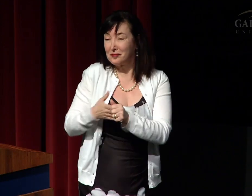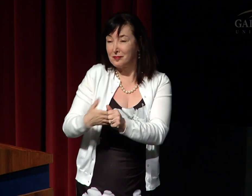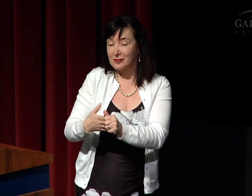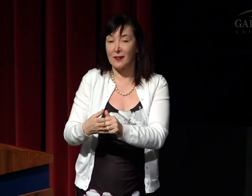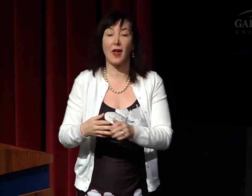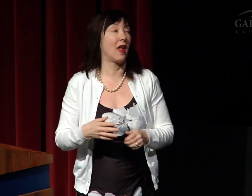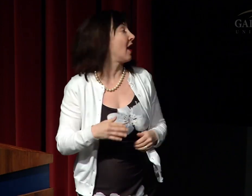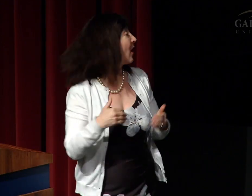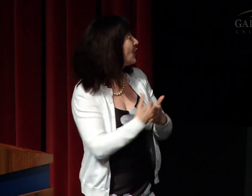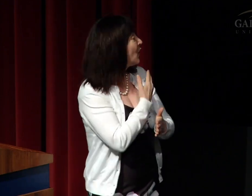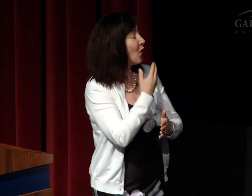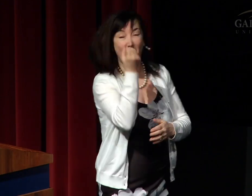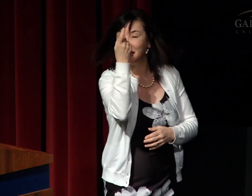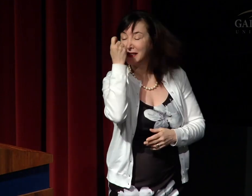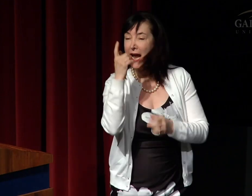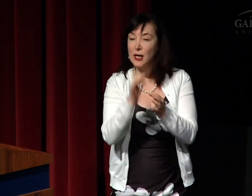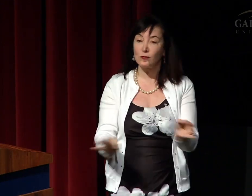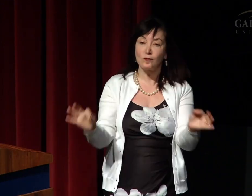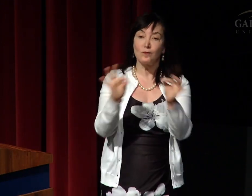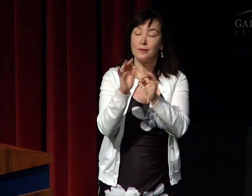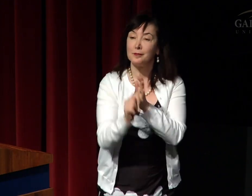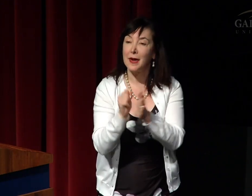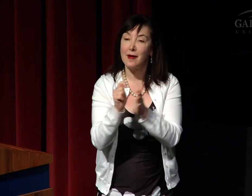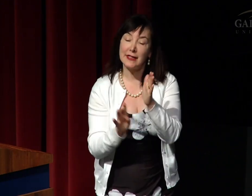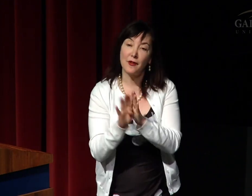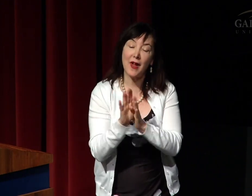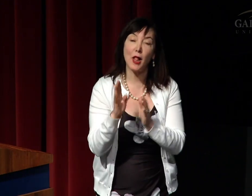neuroplasticity, critical periods in development,